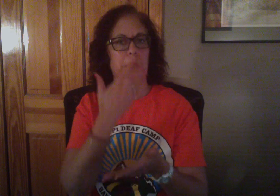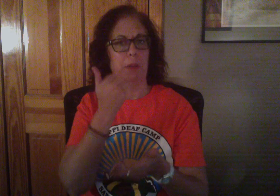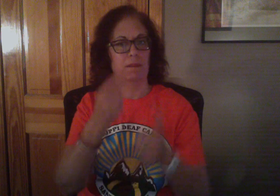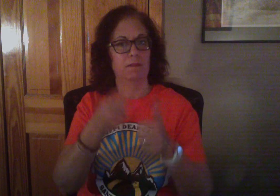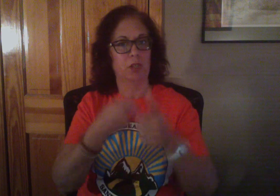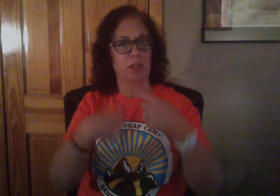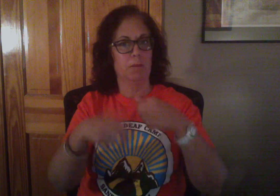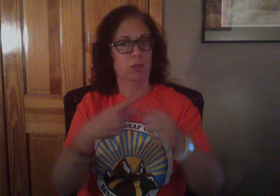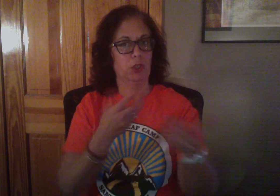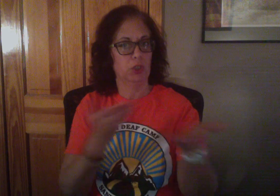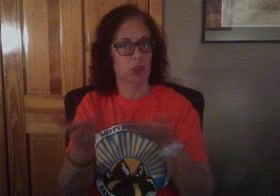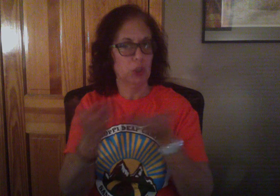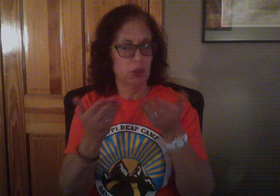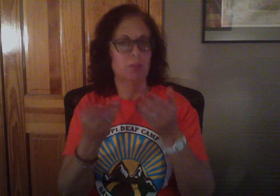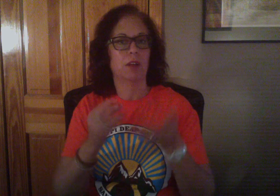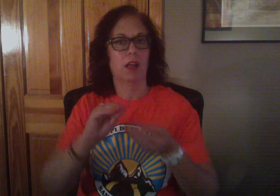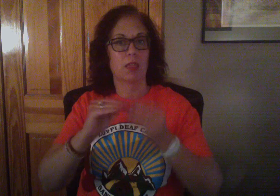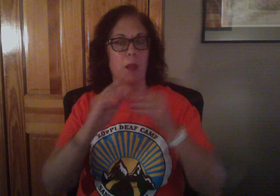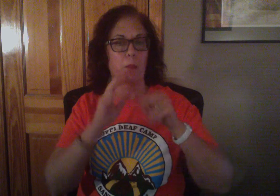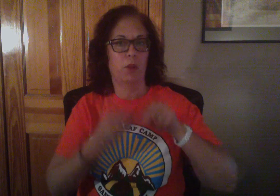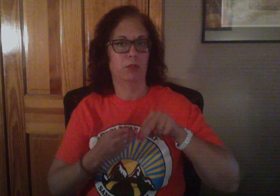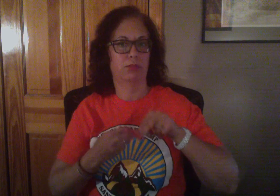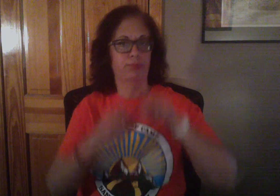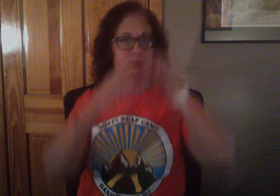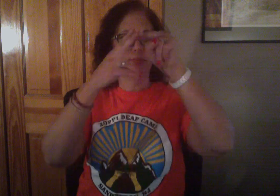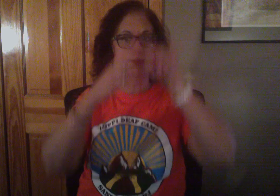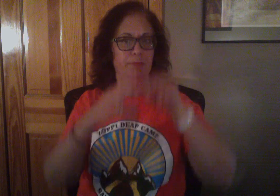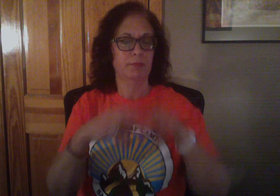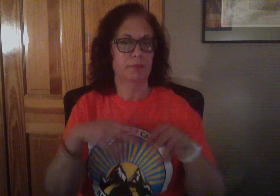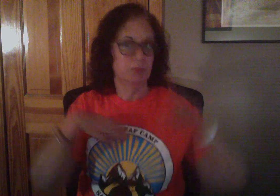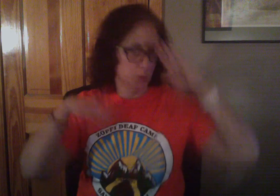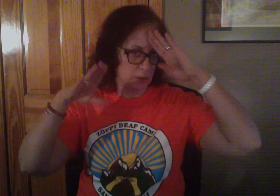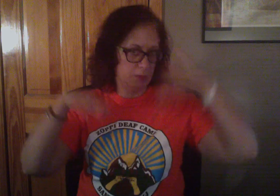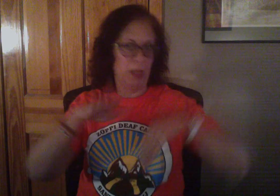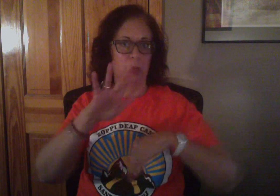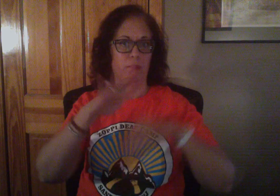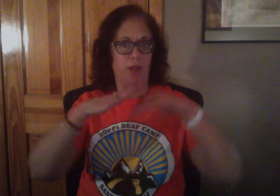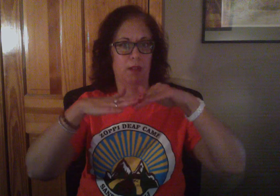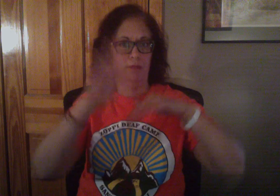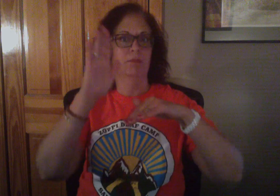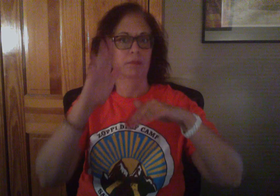Registration is on first-come, first served. We hope we increase the number of campers to 25 or more.